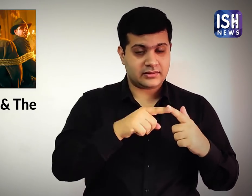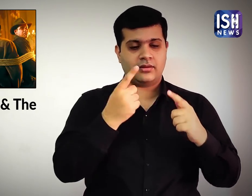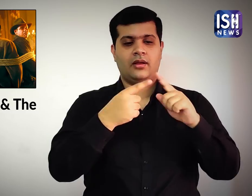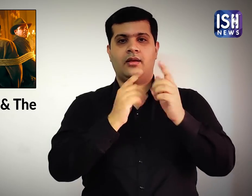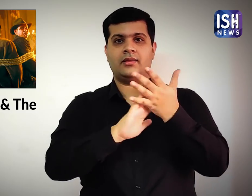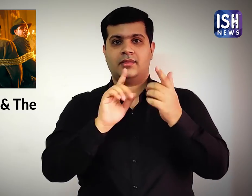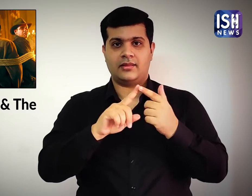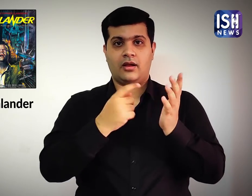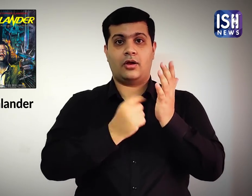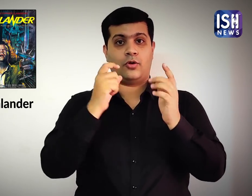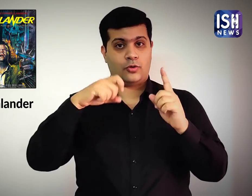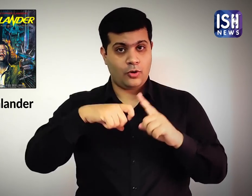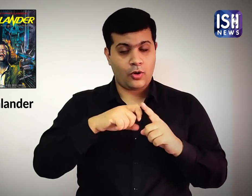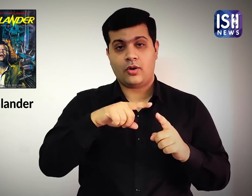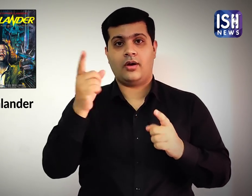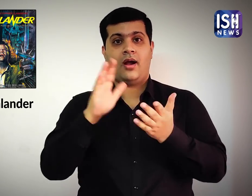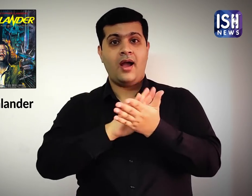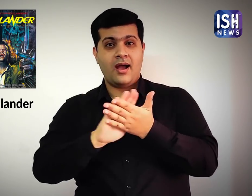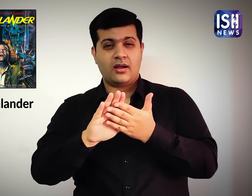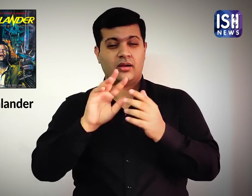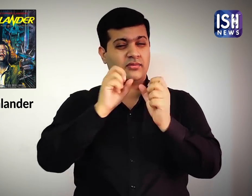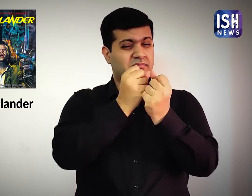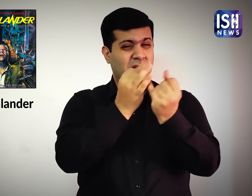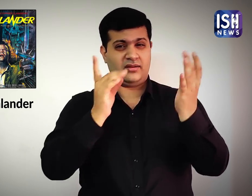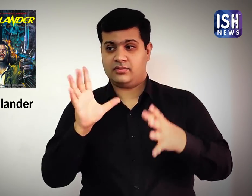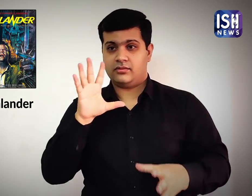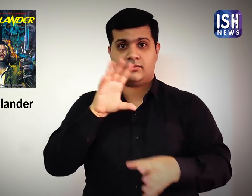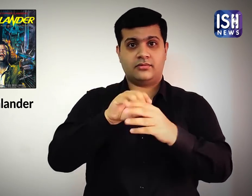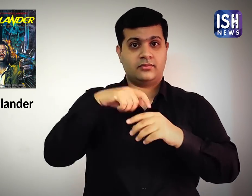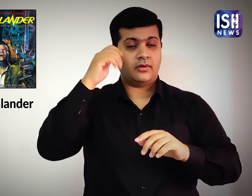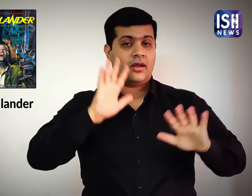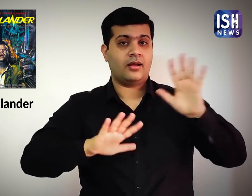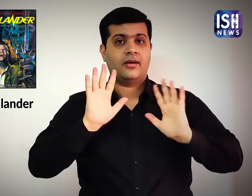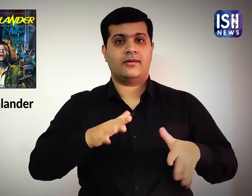The Rock, Highlander, etc.